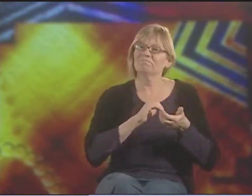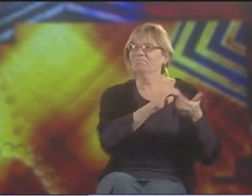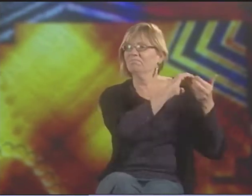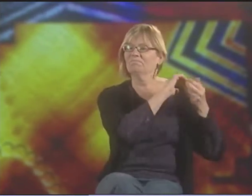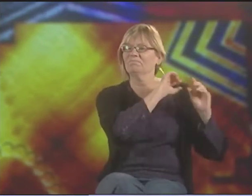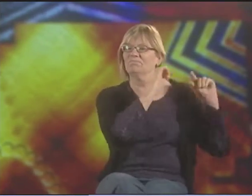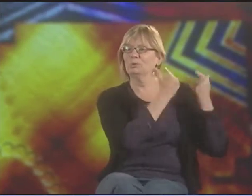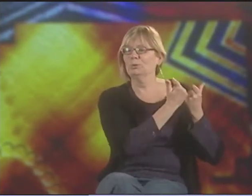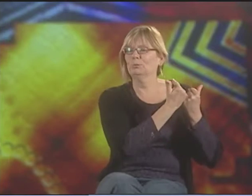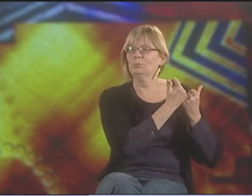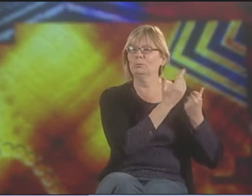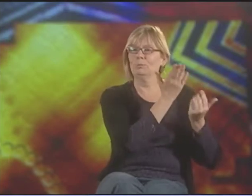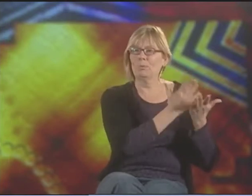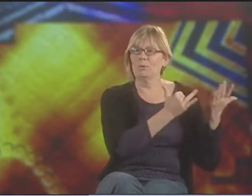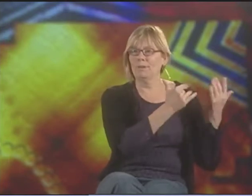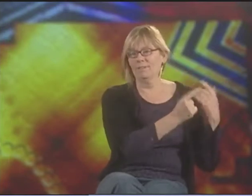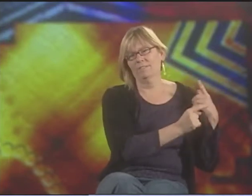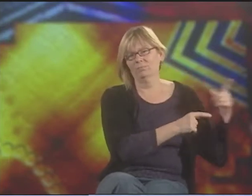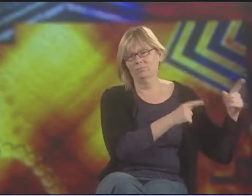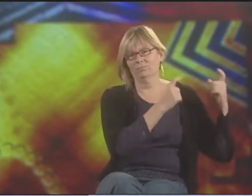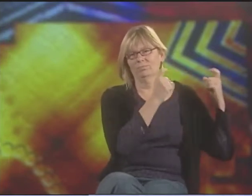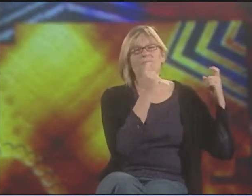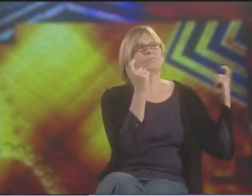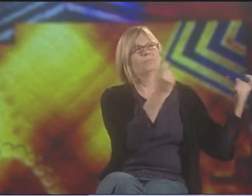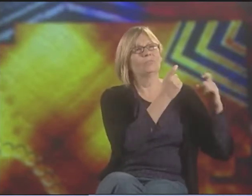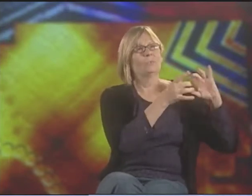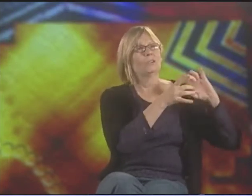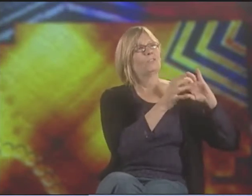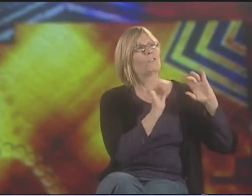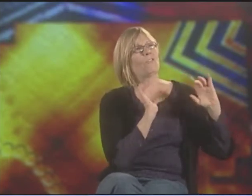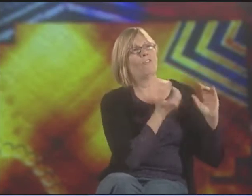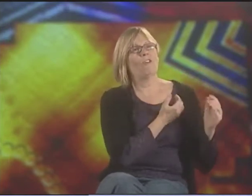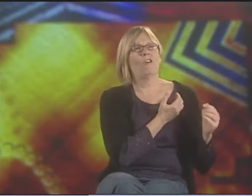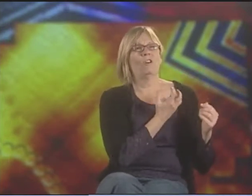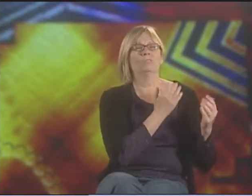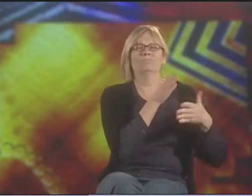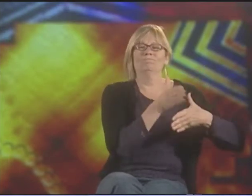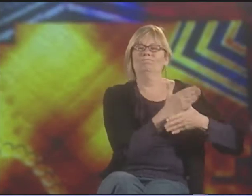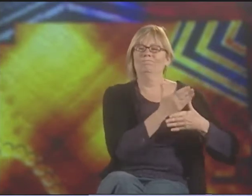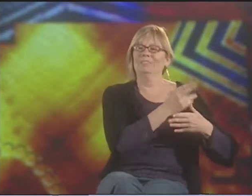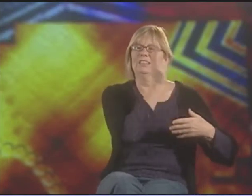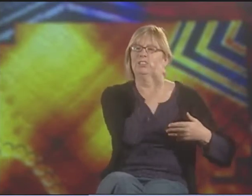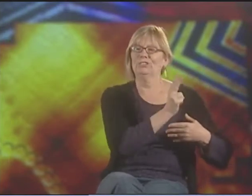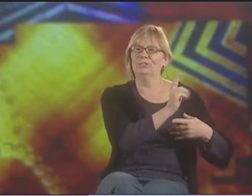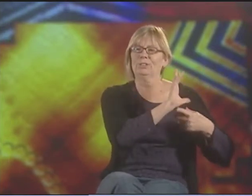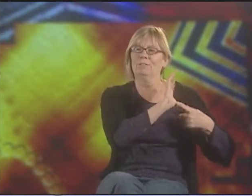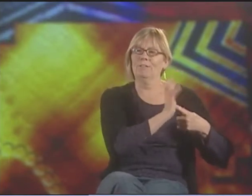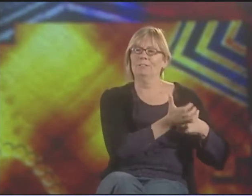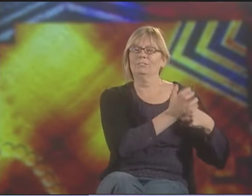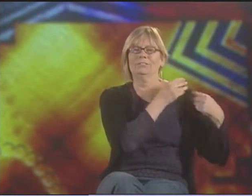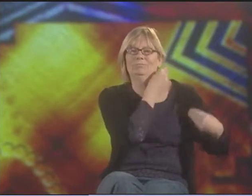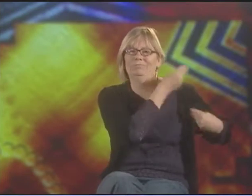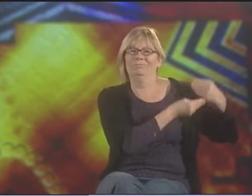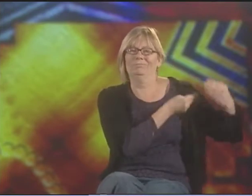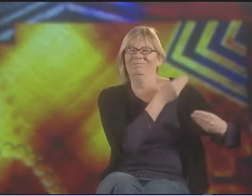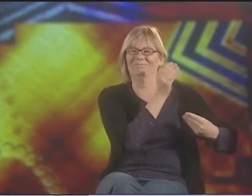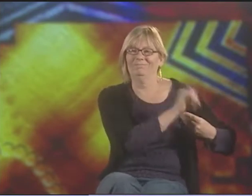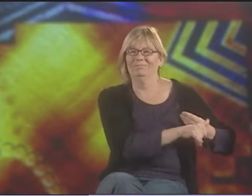AND THEY FIND THEIR COHORT, THEY FIND THEIR GROUP. AND WE CAN CELEBRATE OUR SHARED HISTORY OR SHARED CULTURE